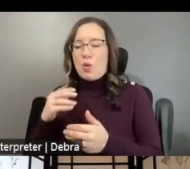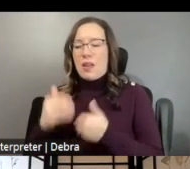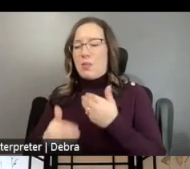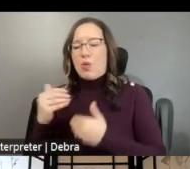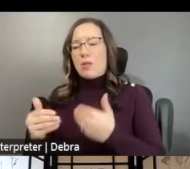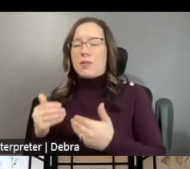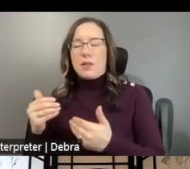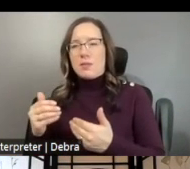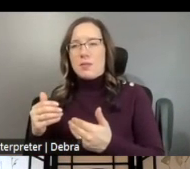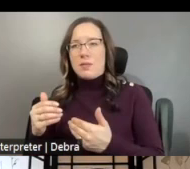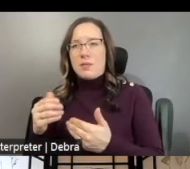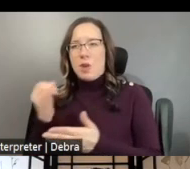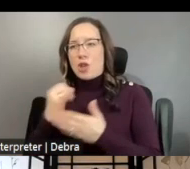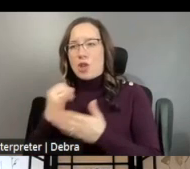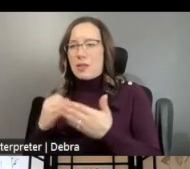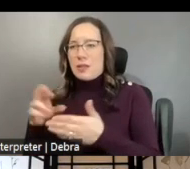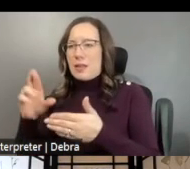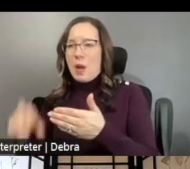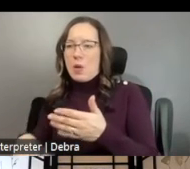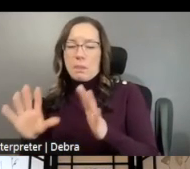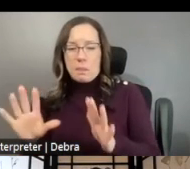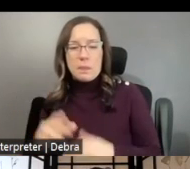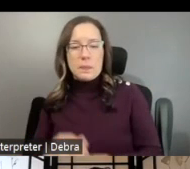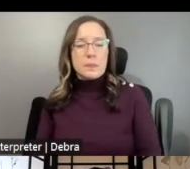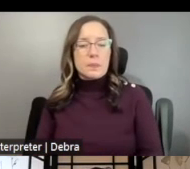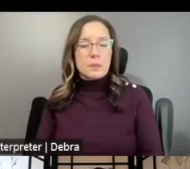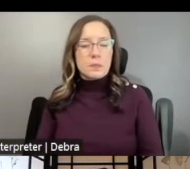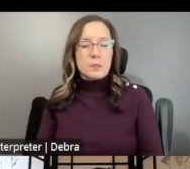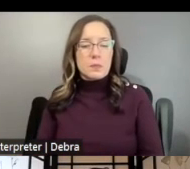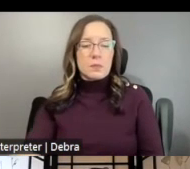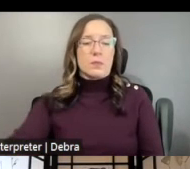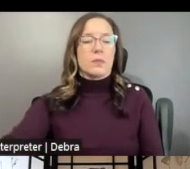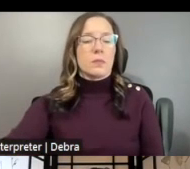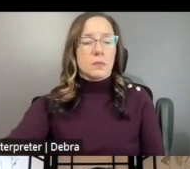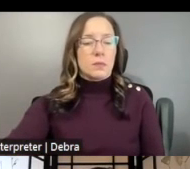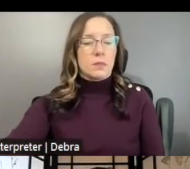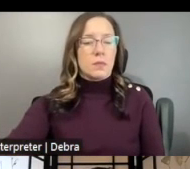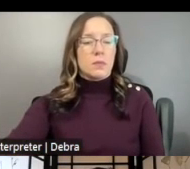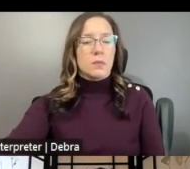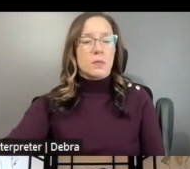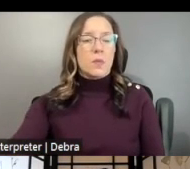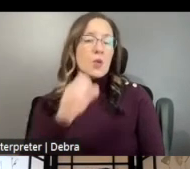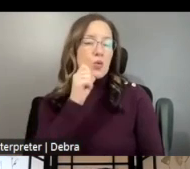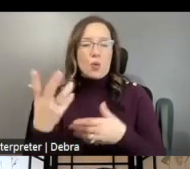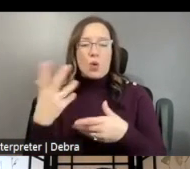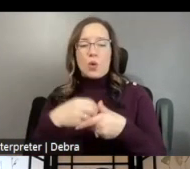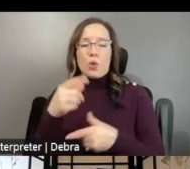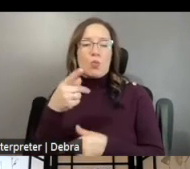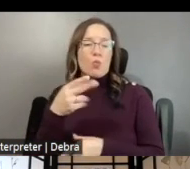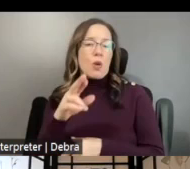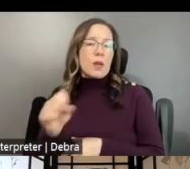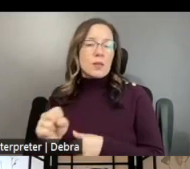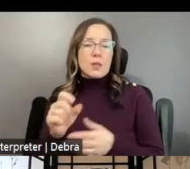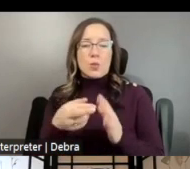ARTISTIC OUTCOME. LASTLY, DO NOT INCLUDE ANY PRESS REVIEWS, ARTIST STATEMENTS, OR LETTERS OF